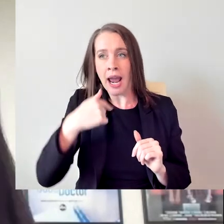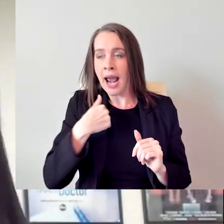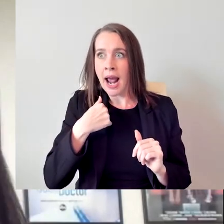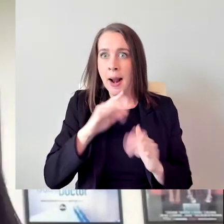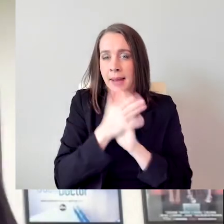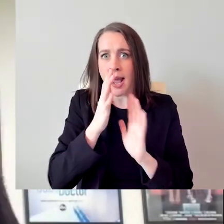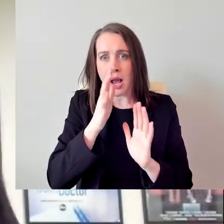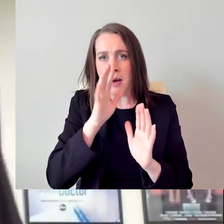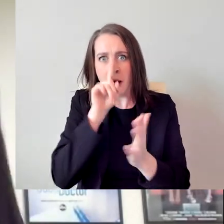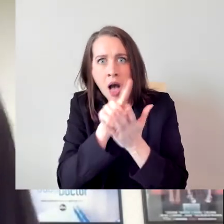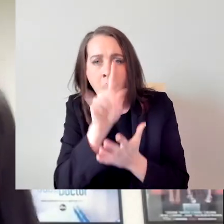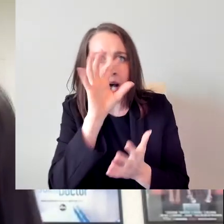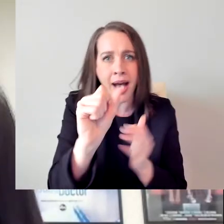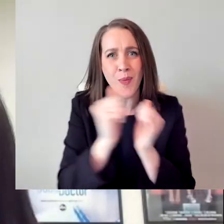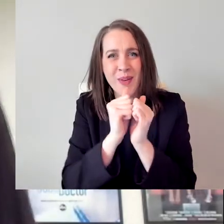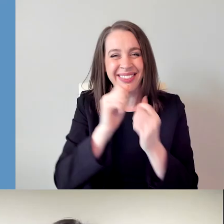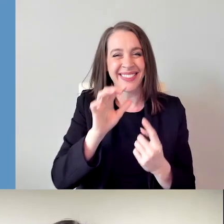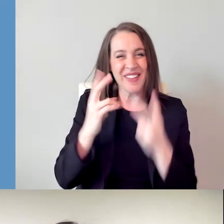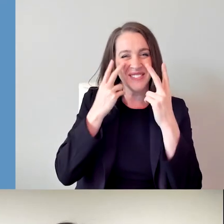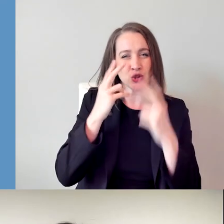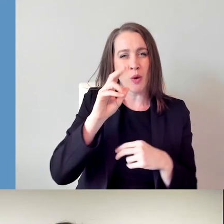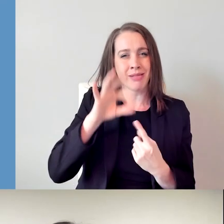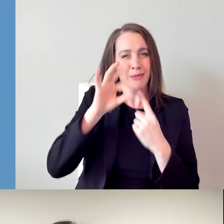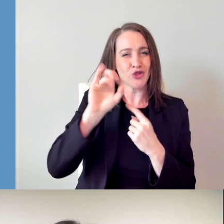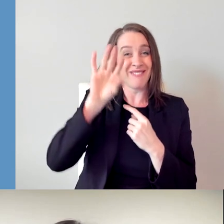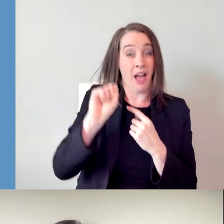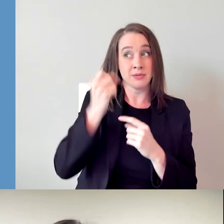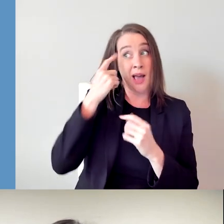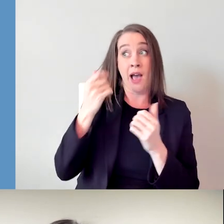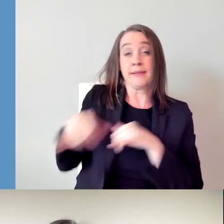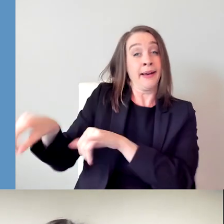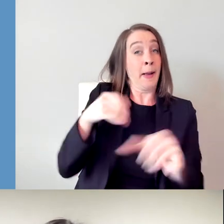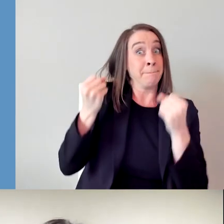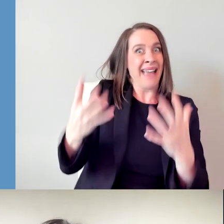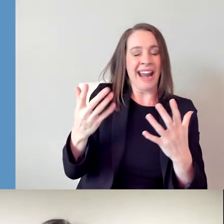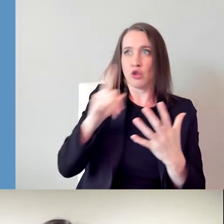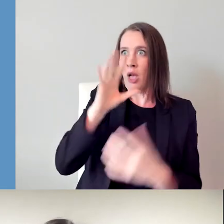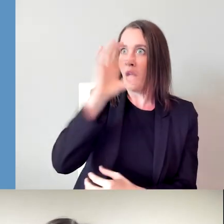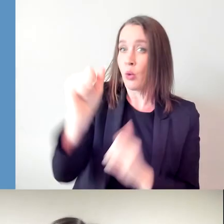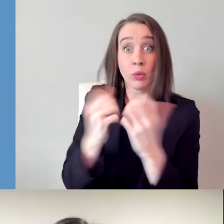Like most VFX people, I was bitten by Star Wars. And I was absolutely blown away at all the visuals I was seeing.